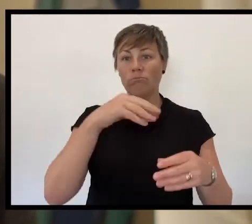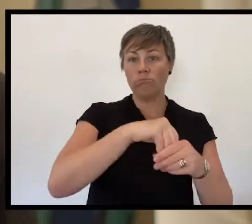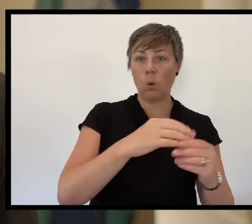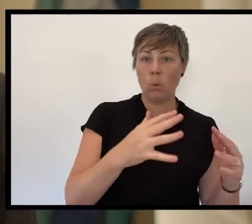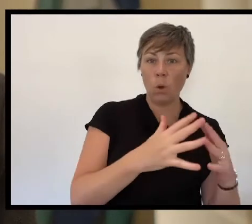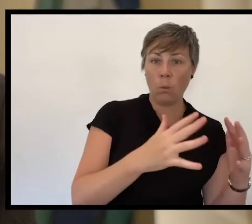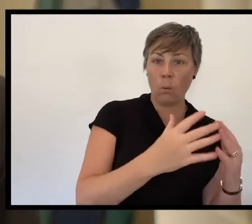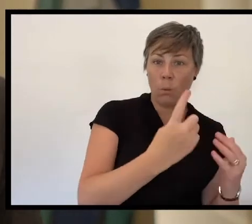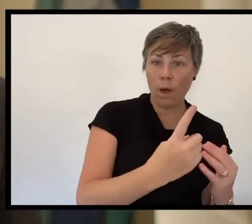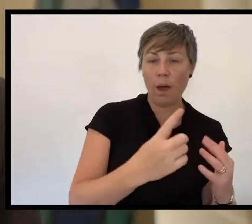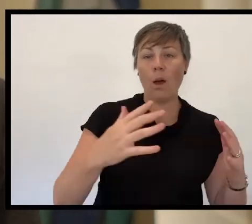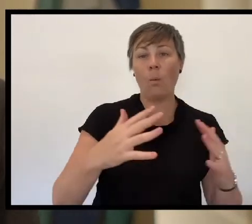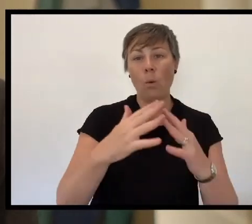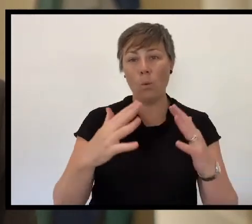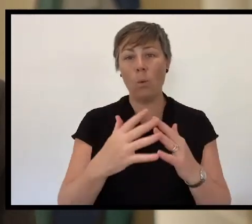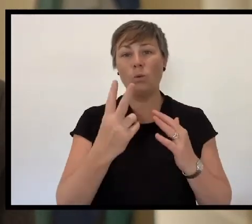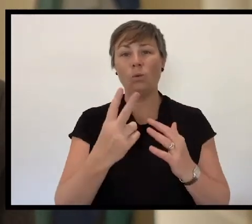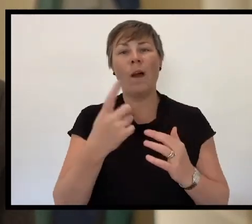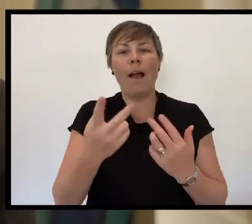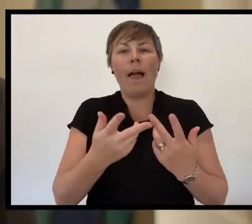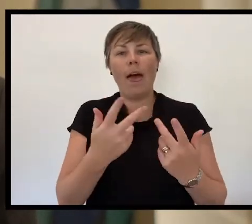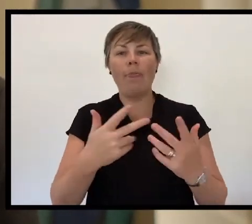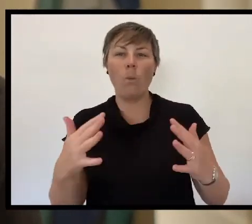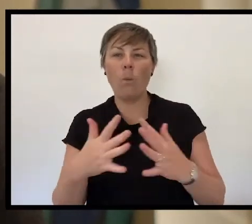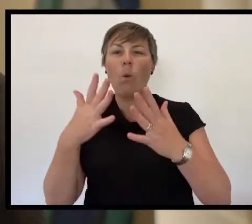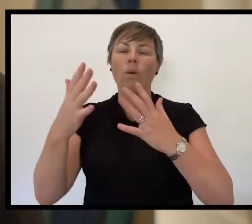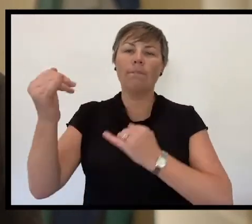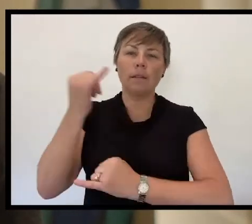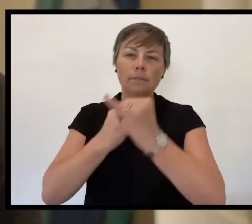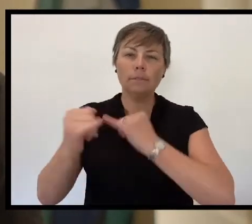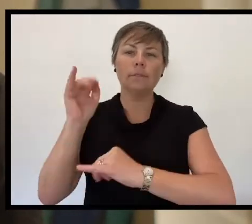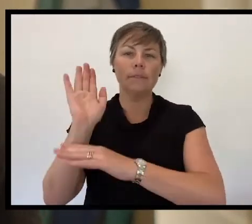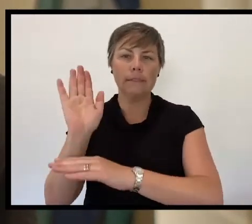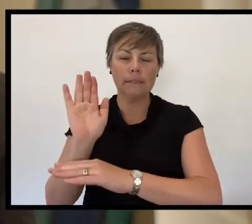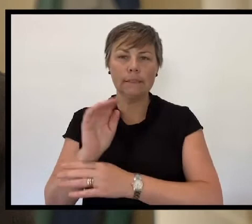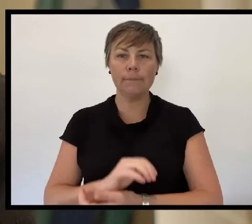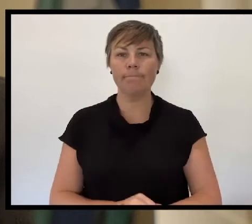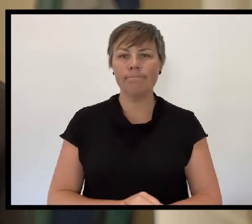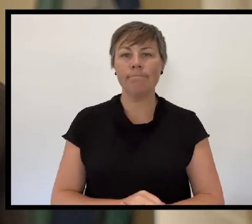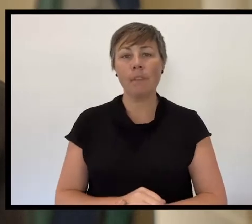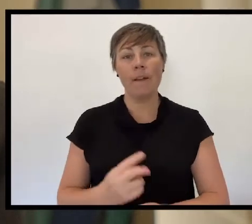in war and in peace-keeping duties. It provides a solemn and sombre moment